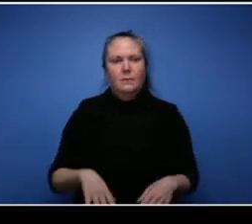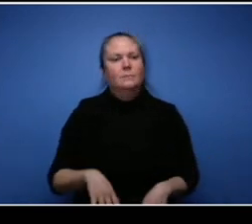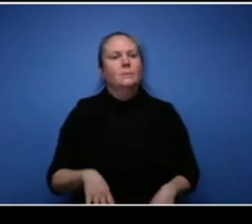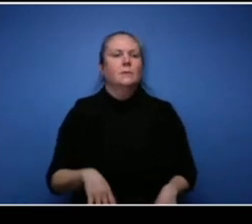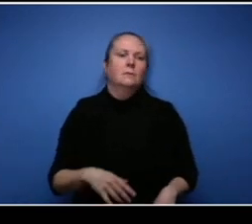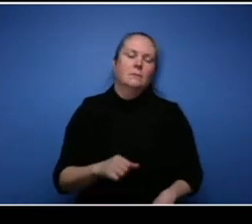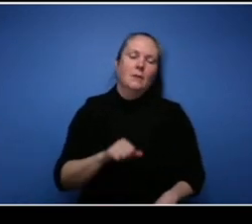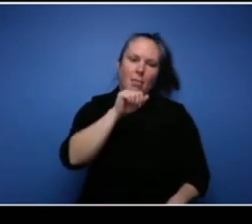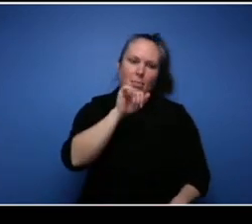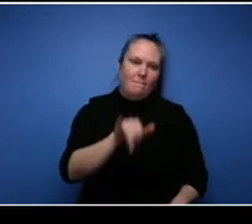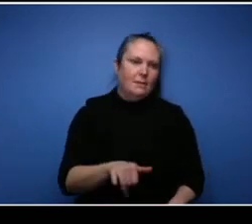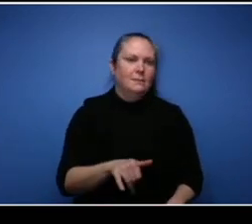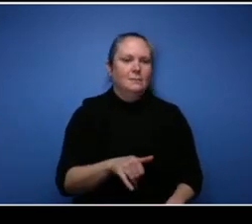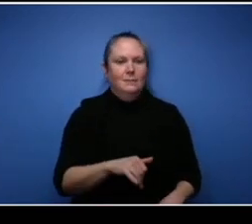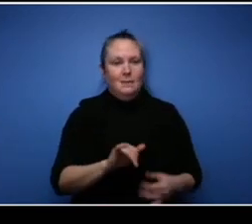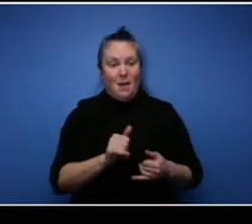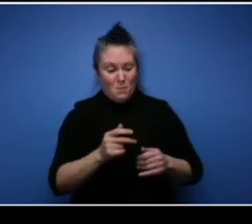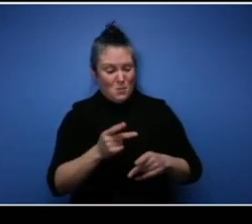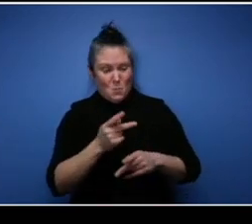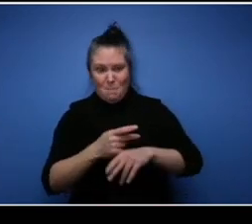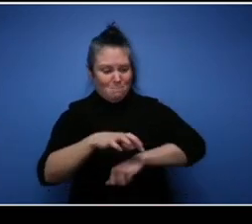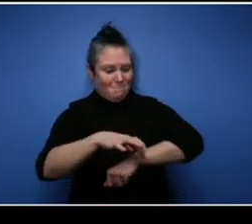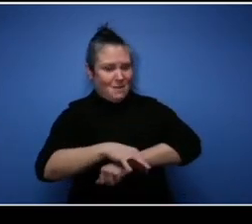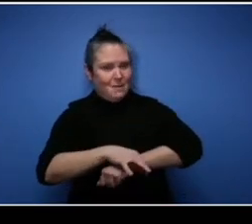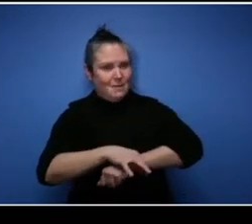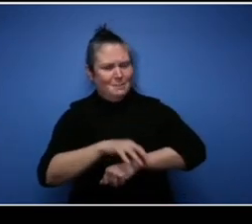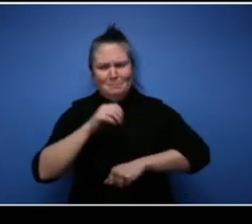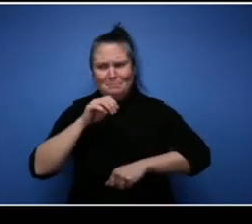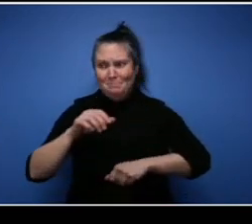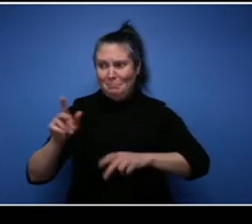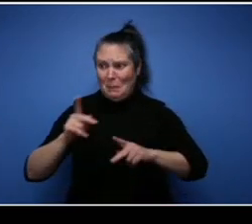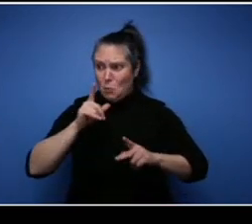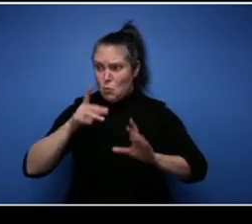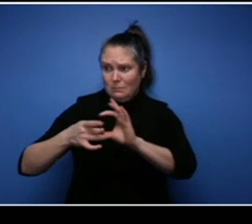really need those followers, you don't need people you know involved with your business